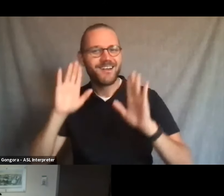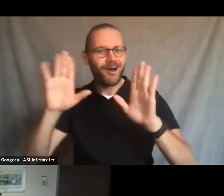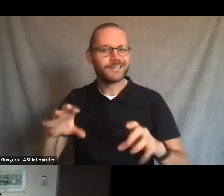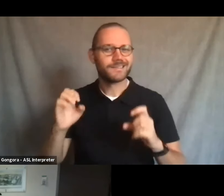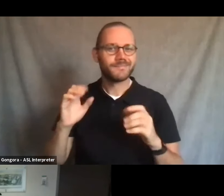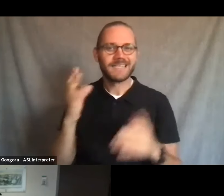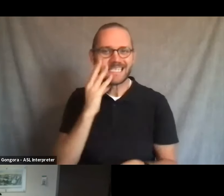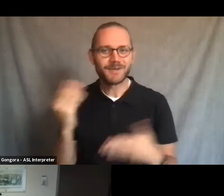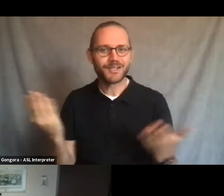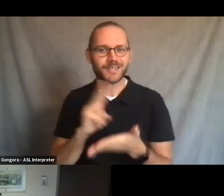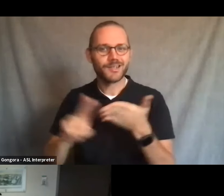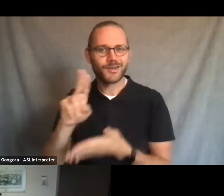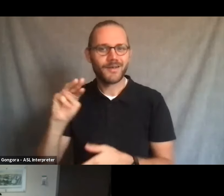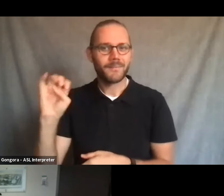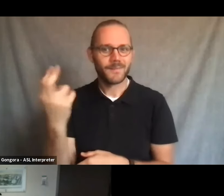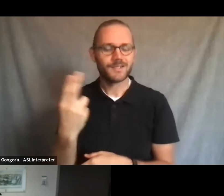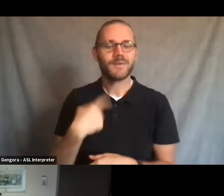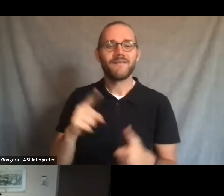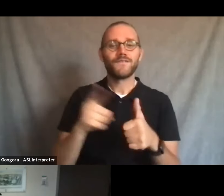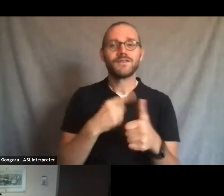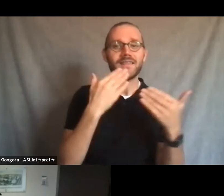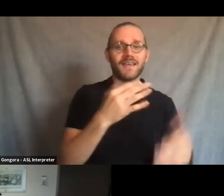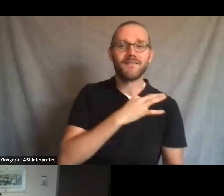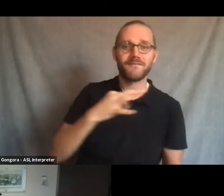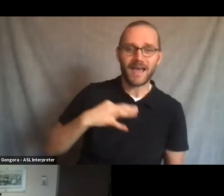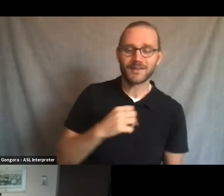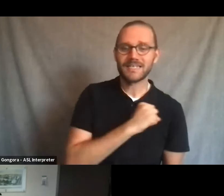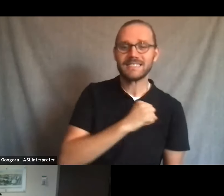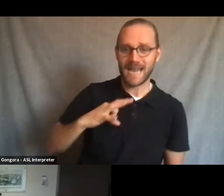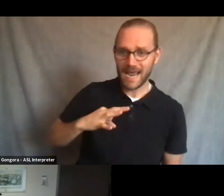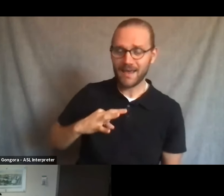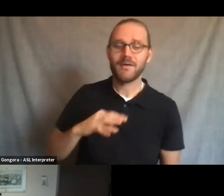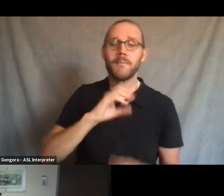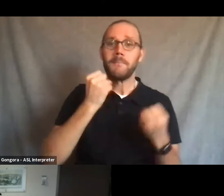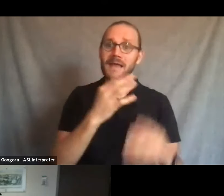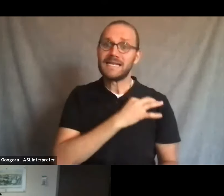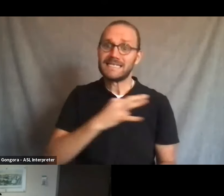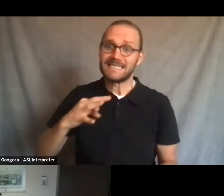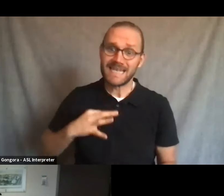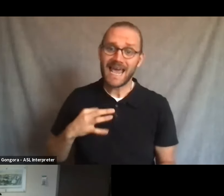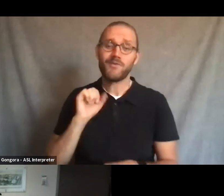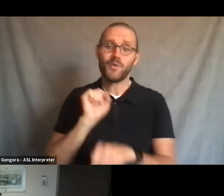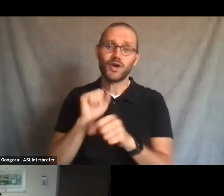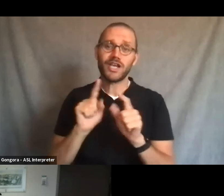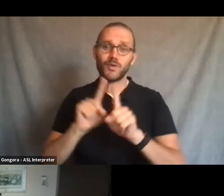But I wanna give a really special thank you to our faculty and staff. You know, many of our staff have been working remotely and they're now coming back to work